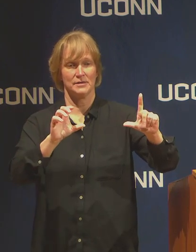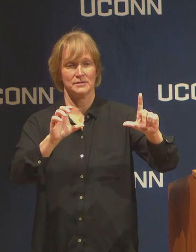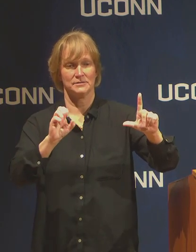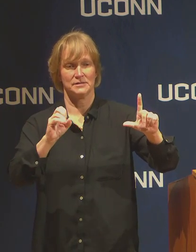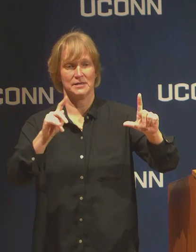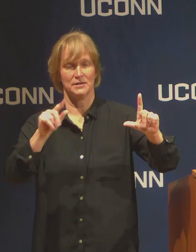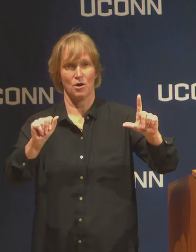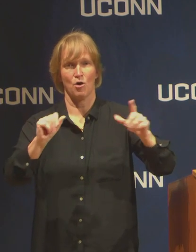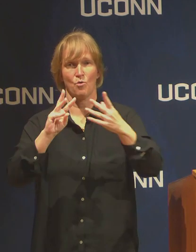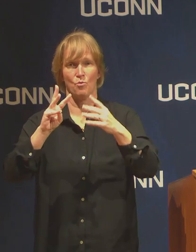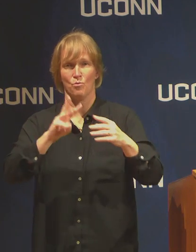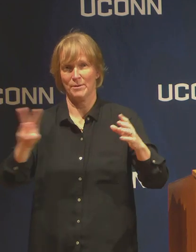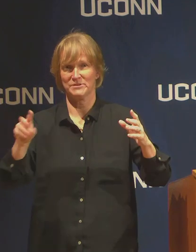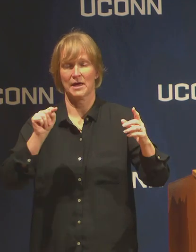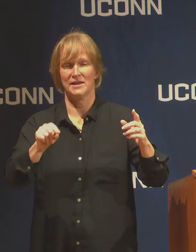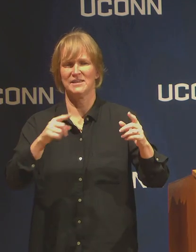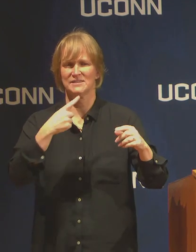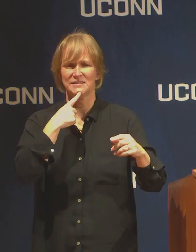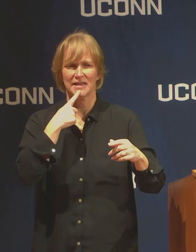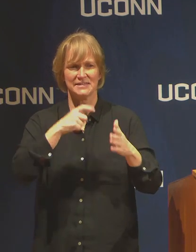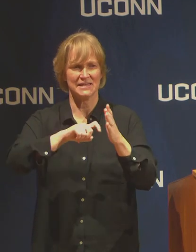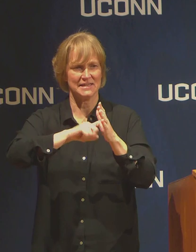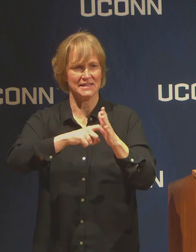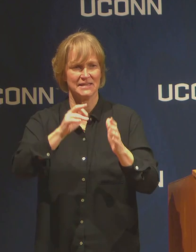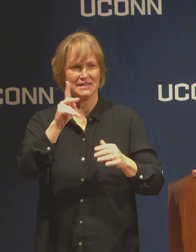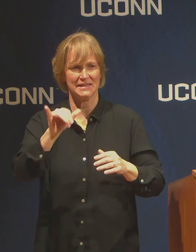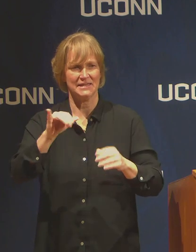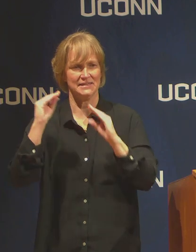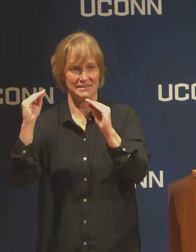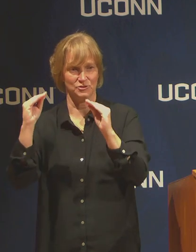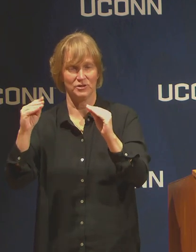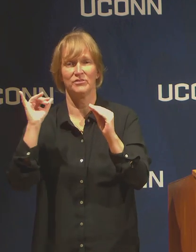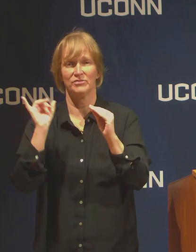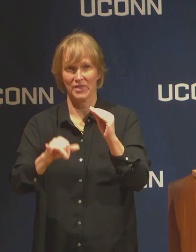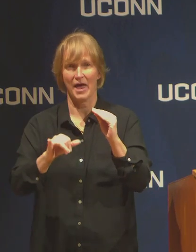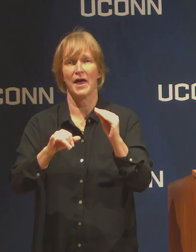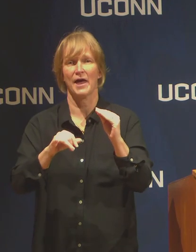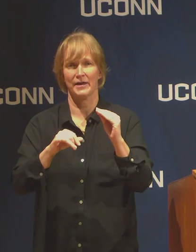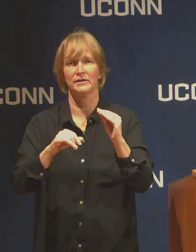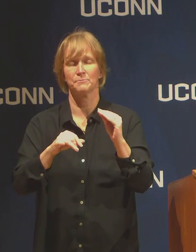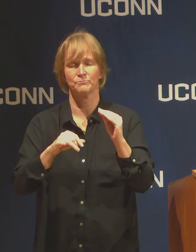We expect a parallel site for students called Keep Learning,